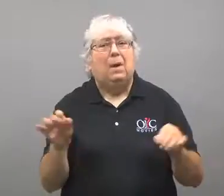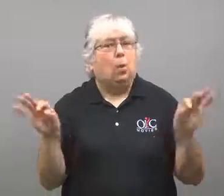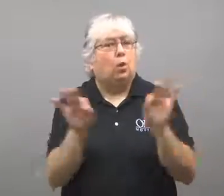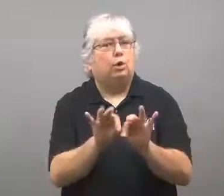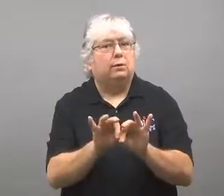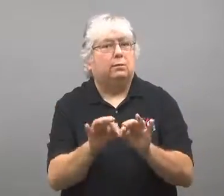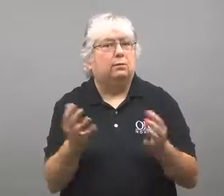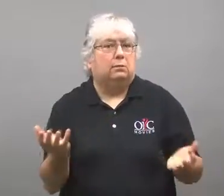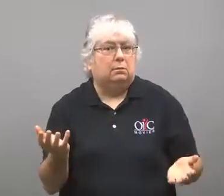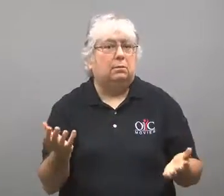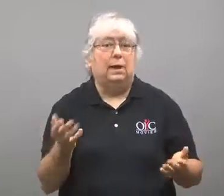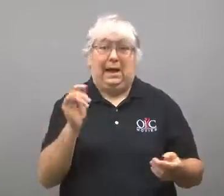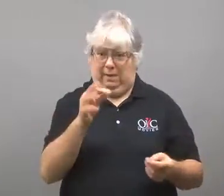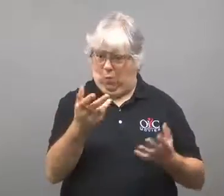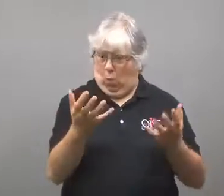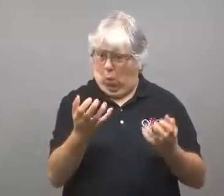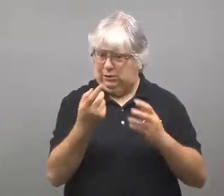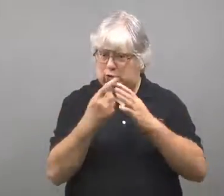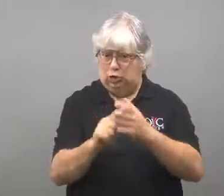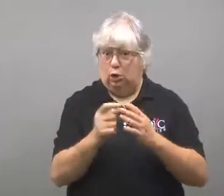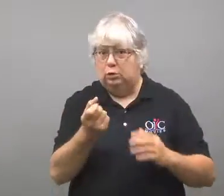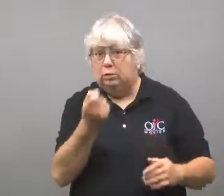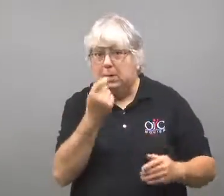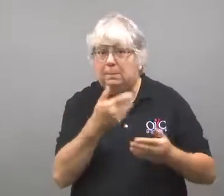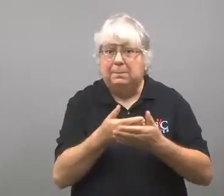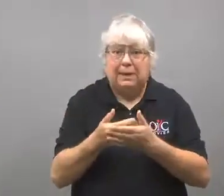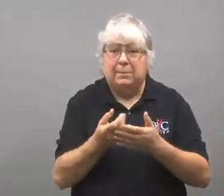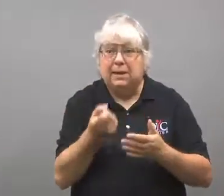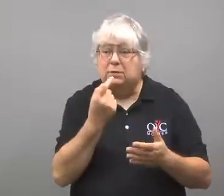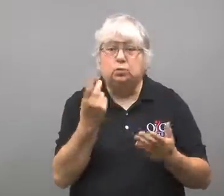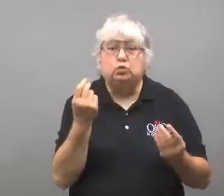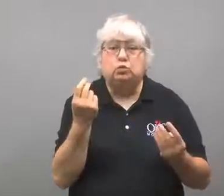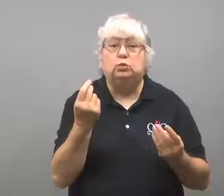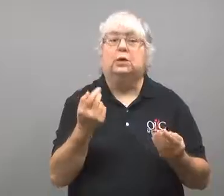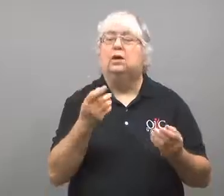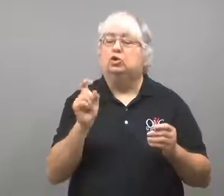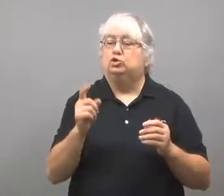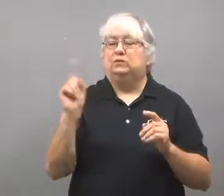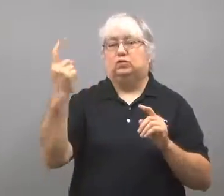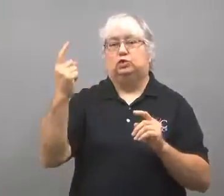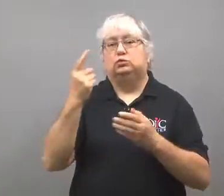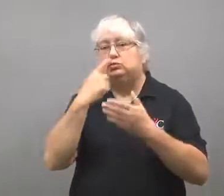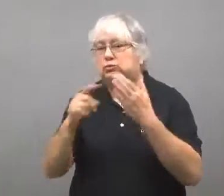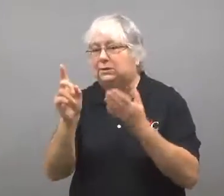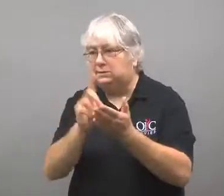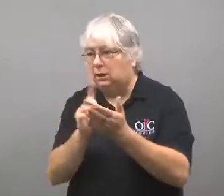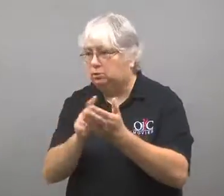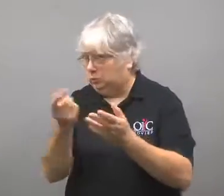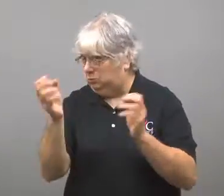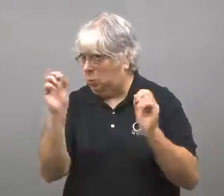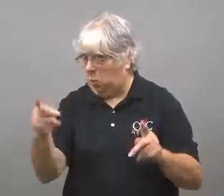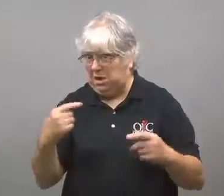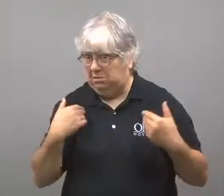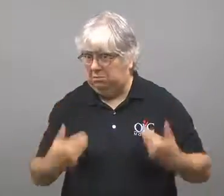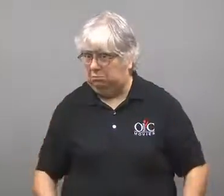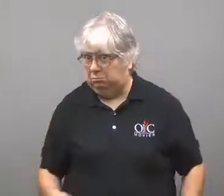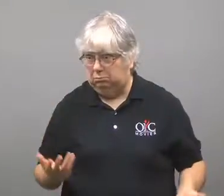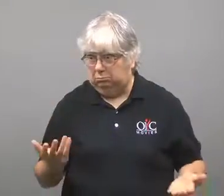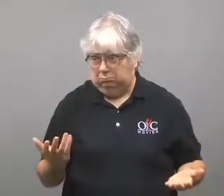but the benefits outweigh the risks.